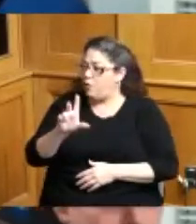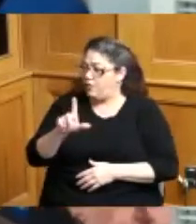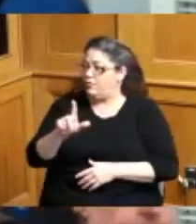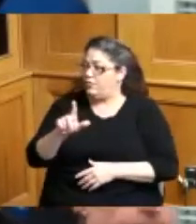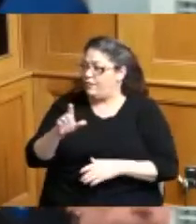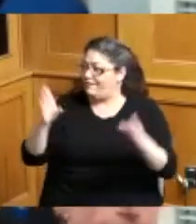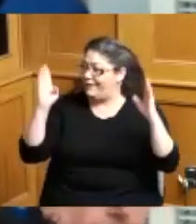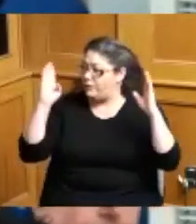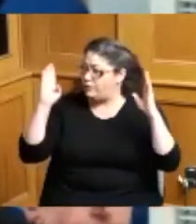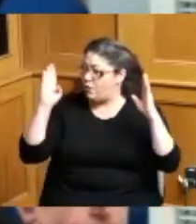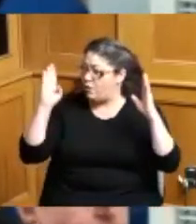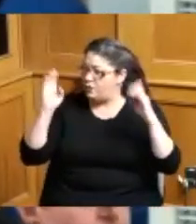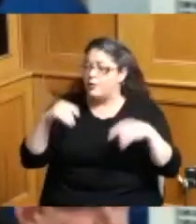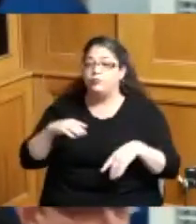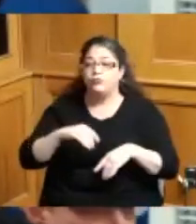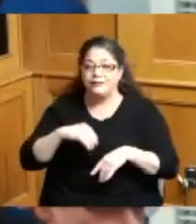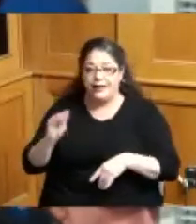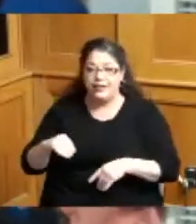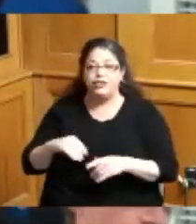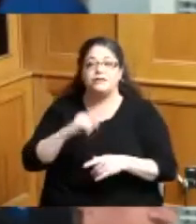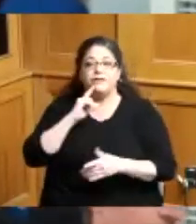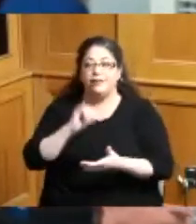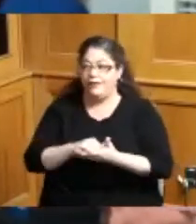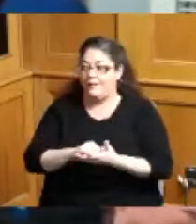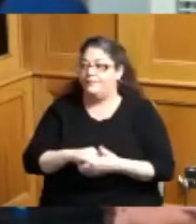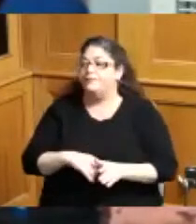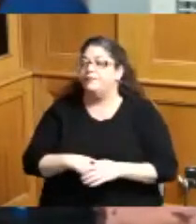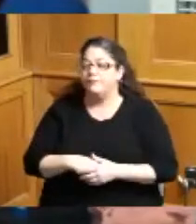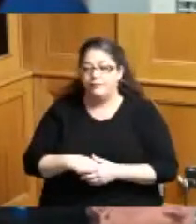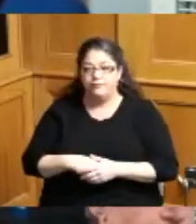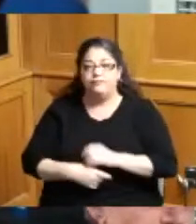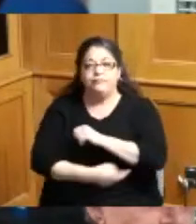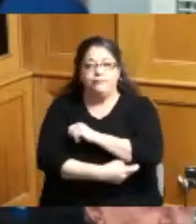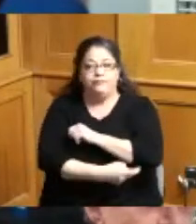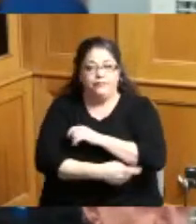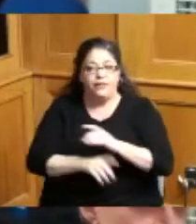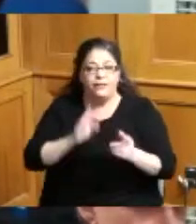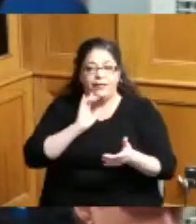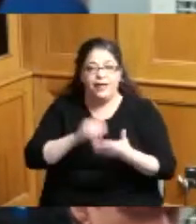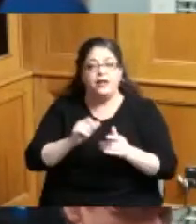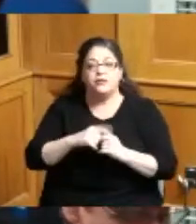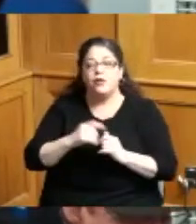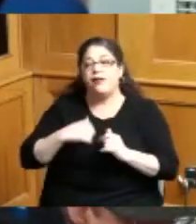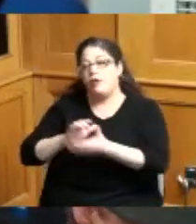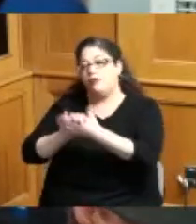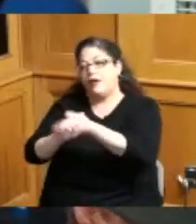therefore be a proclaim that the Board of County Commissioners hereby congratulates KK Bransford